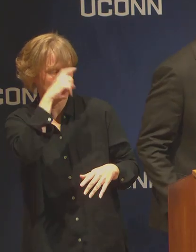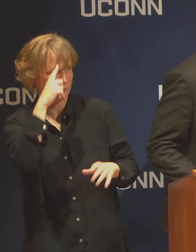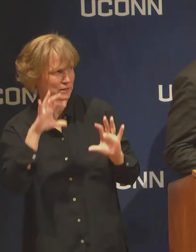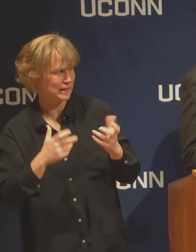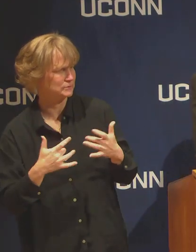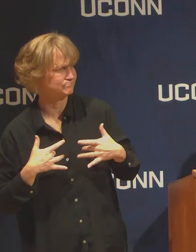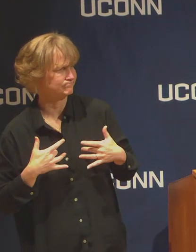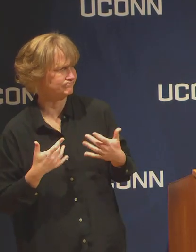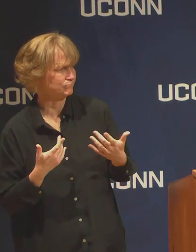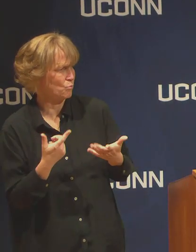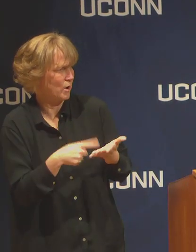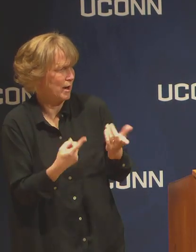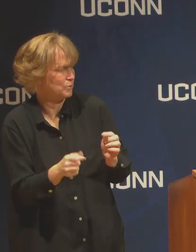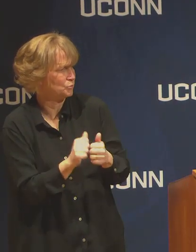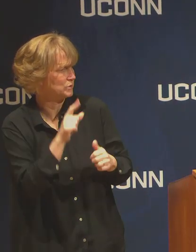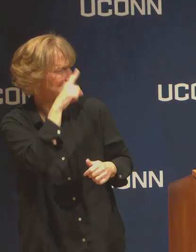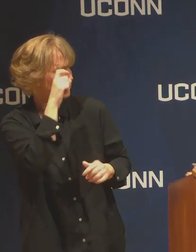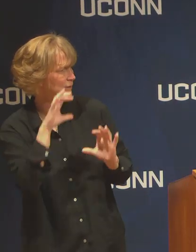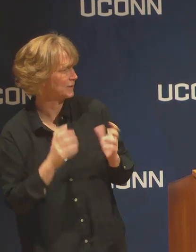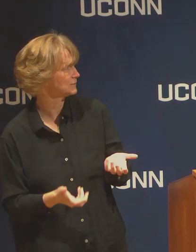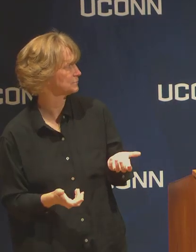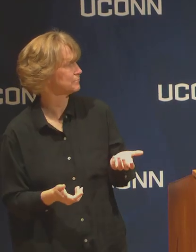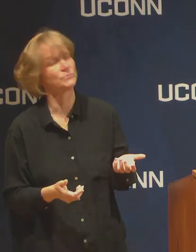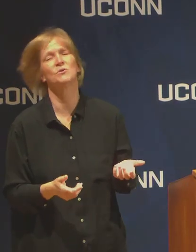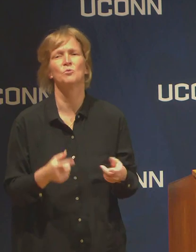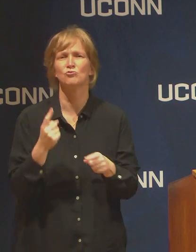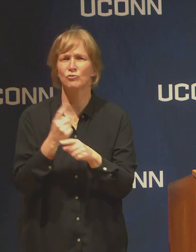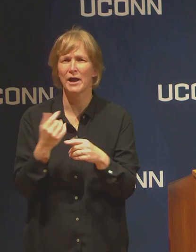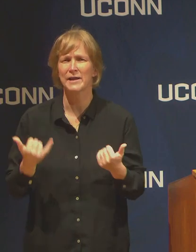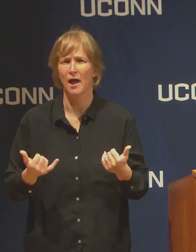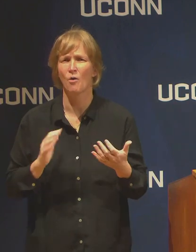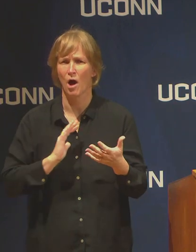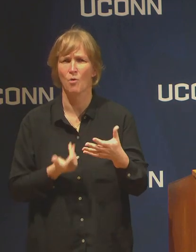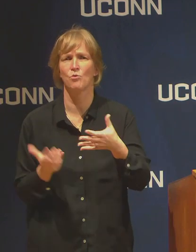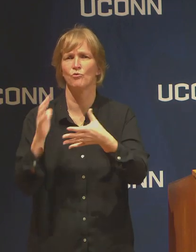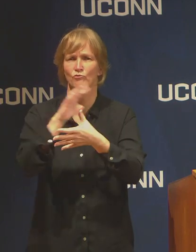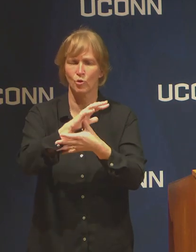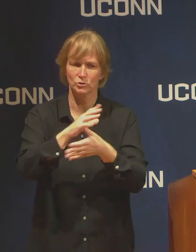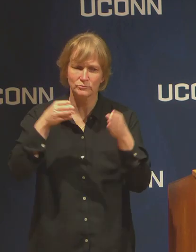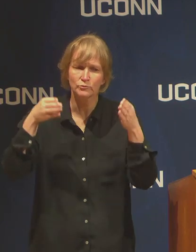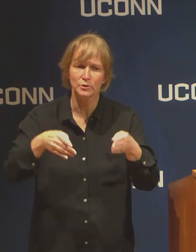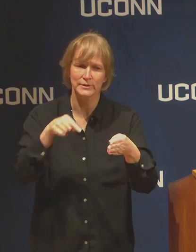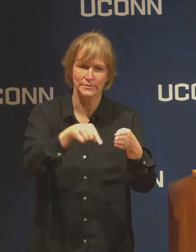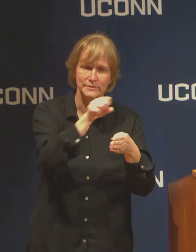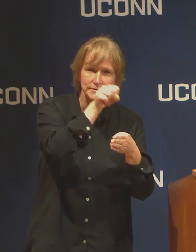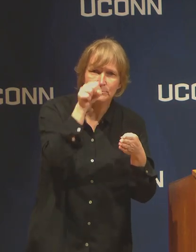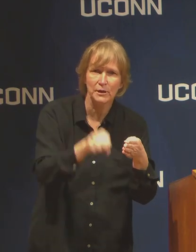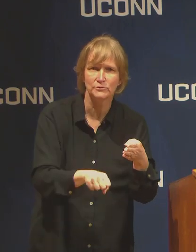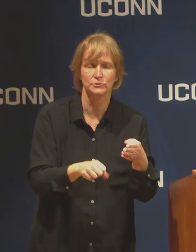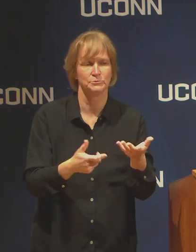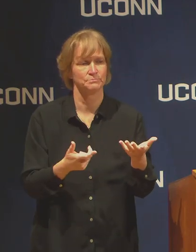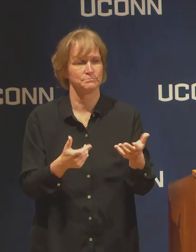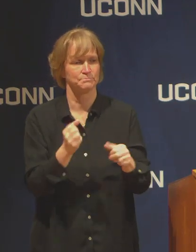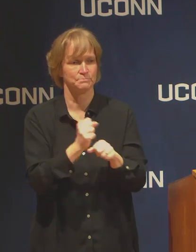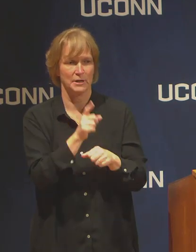So our primary focus up until now has been on the current semester to ensure we have as many support systems in